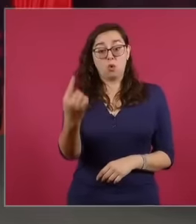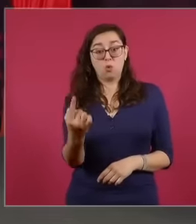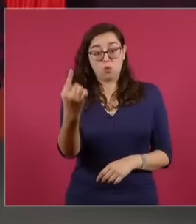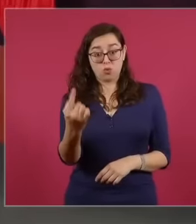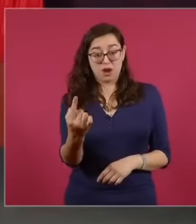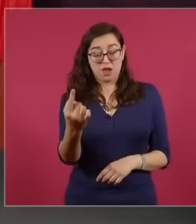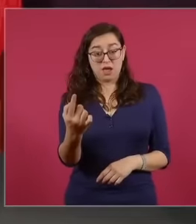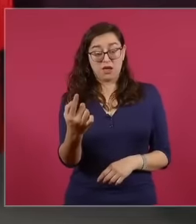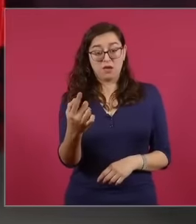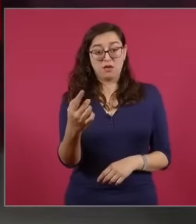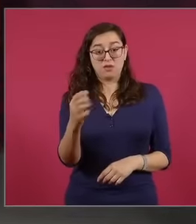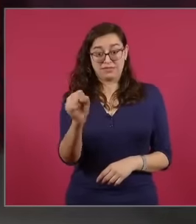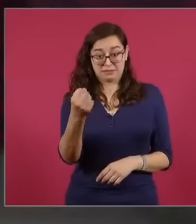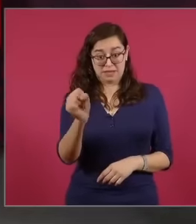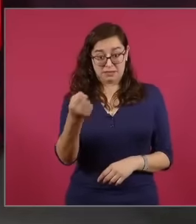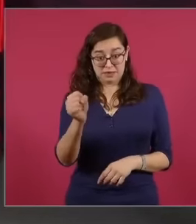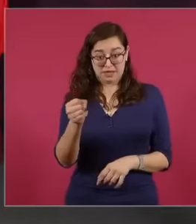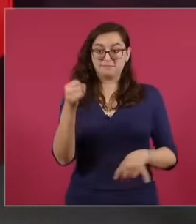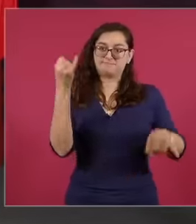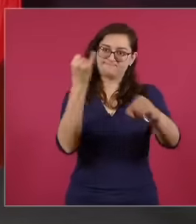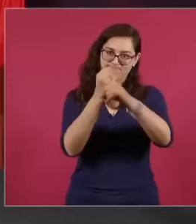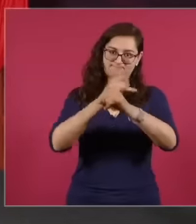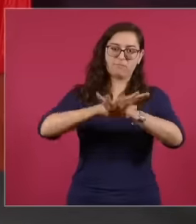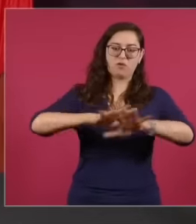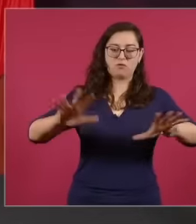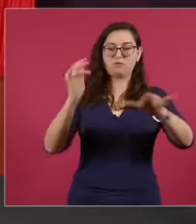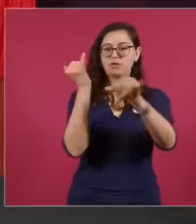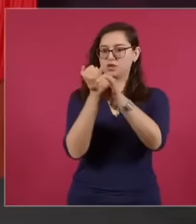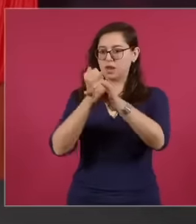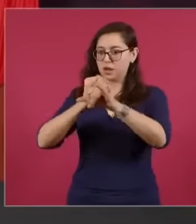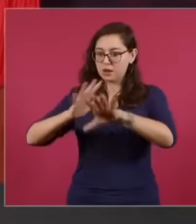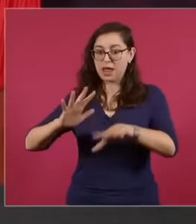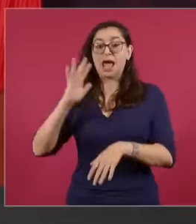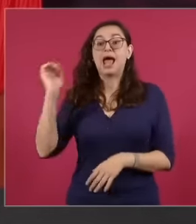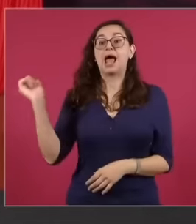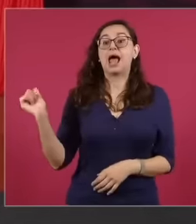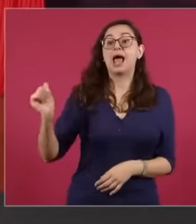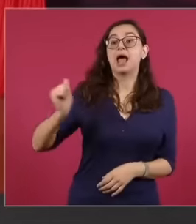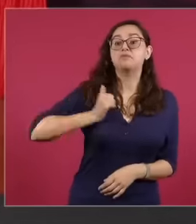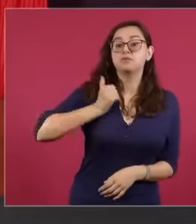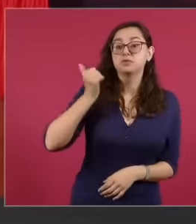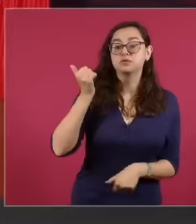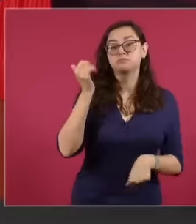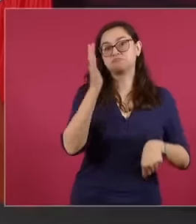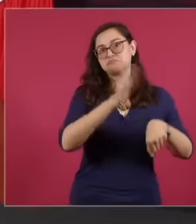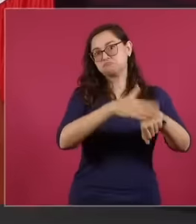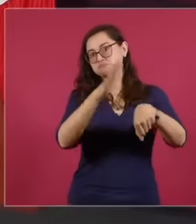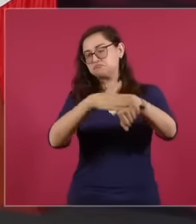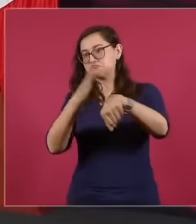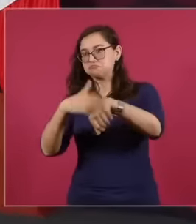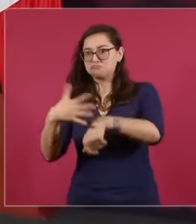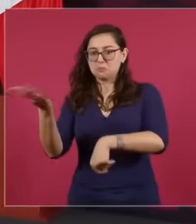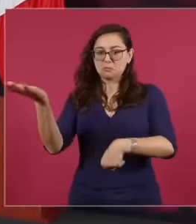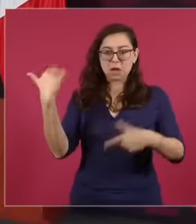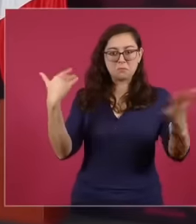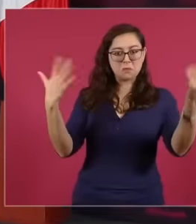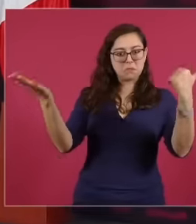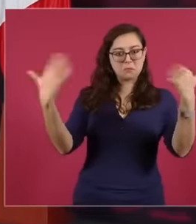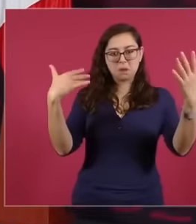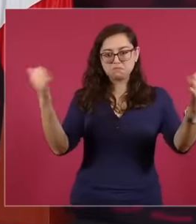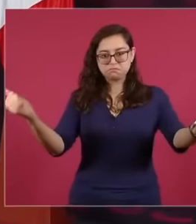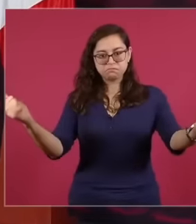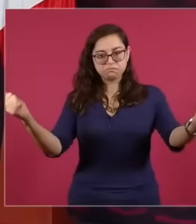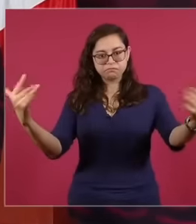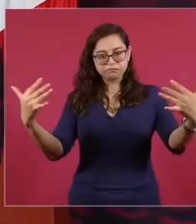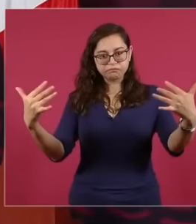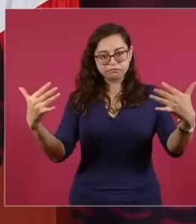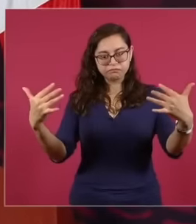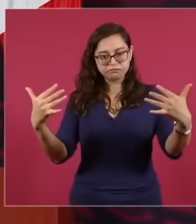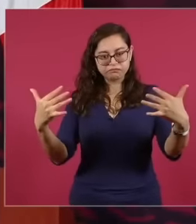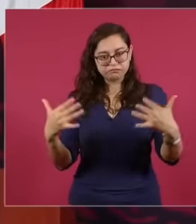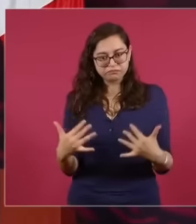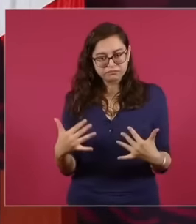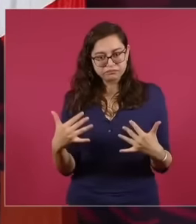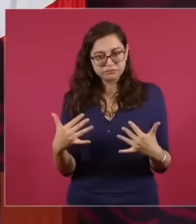invite those who want to attend.